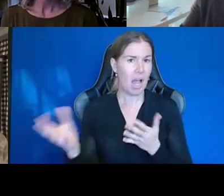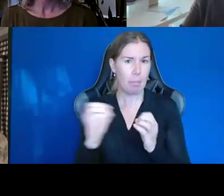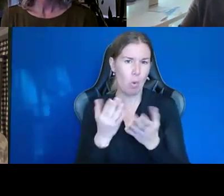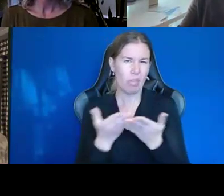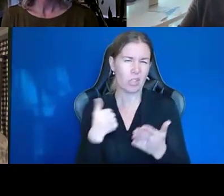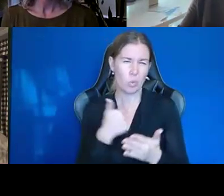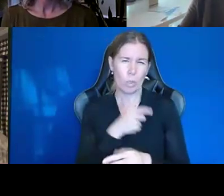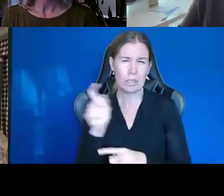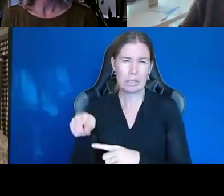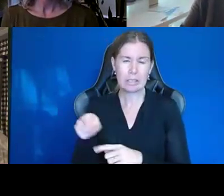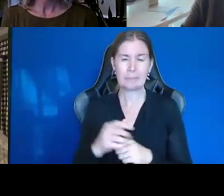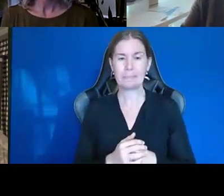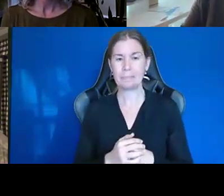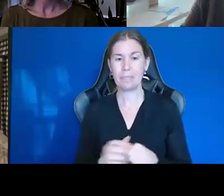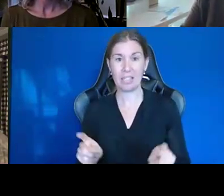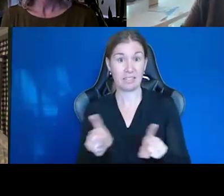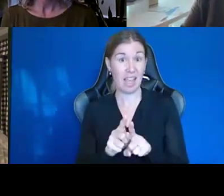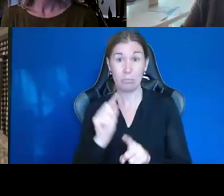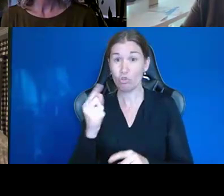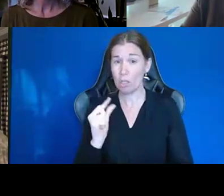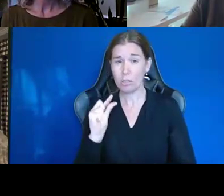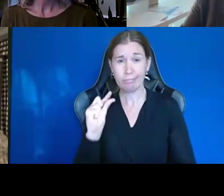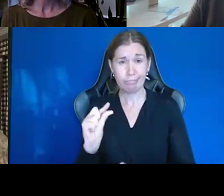Same thing, we did it in just small, little increments.